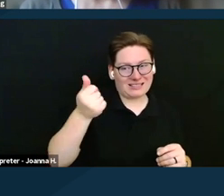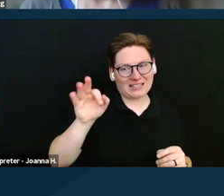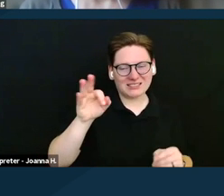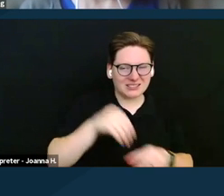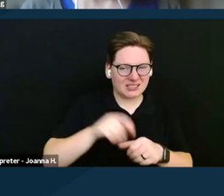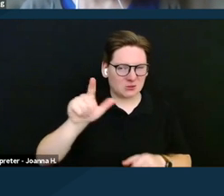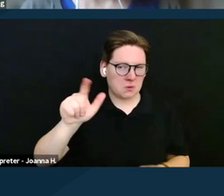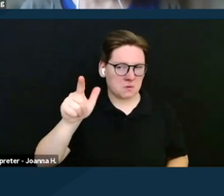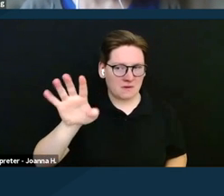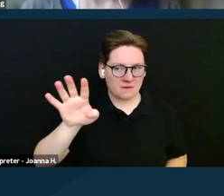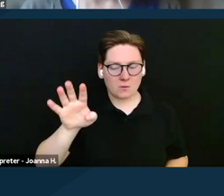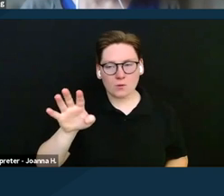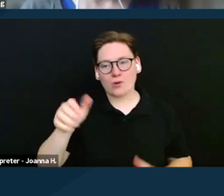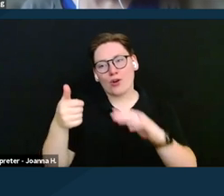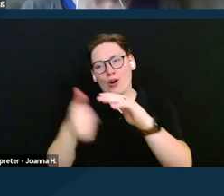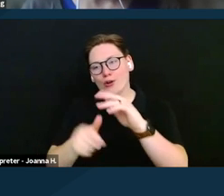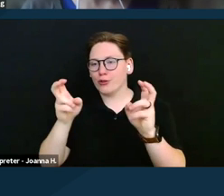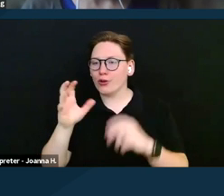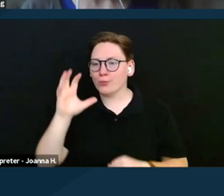under the Presumed Maximum Value rule.